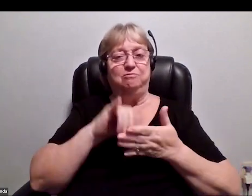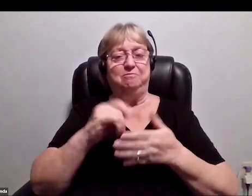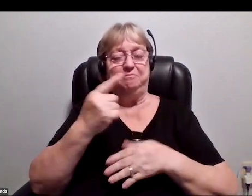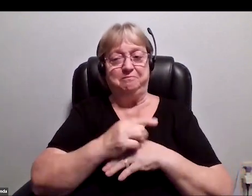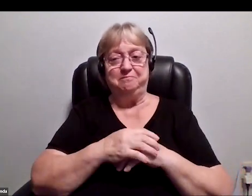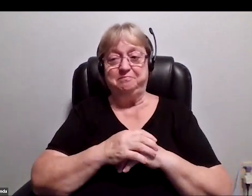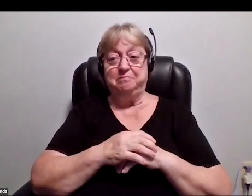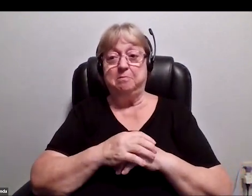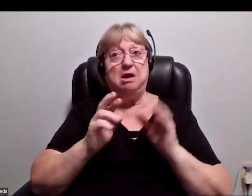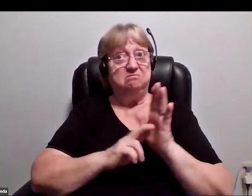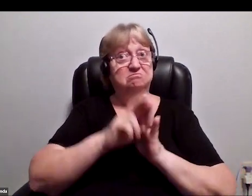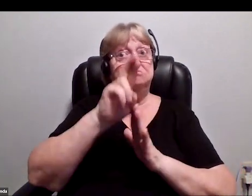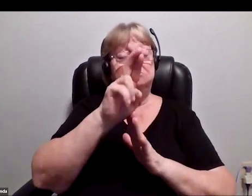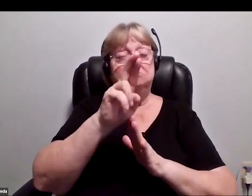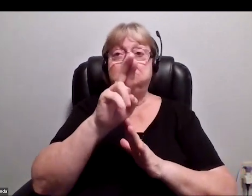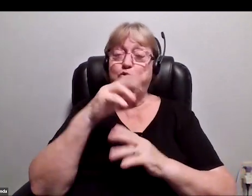Going to space was certainly challenging.